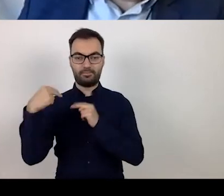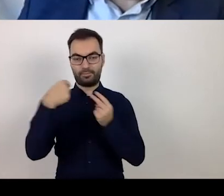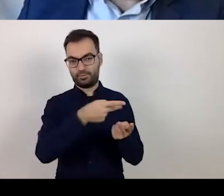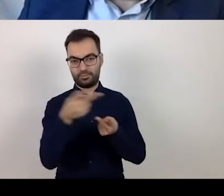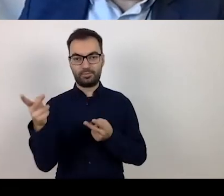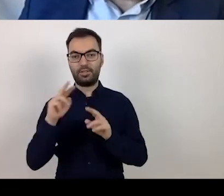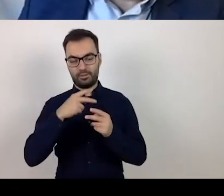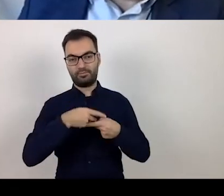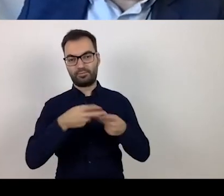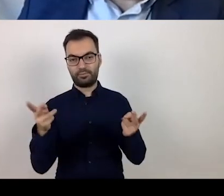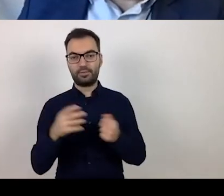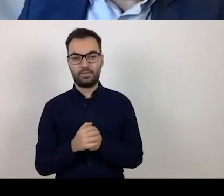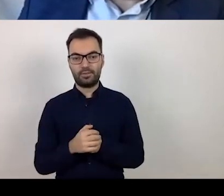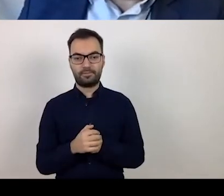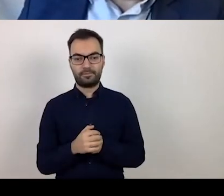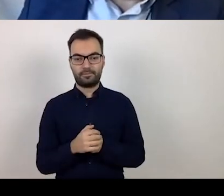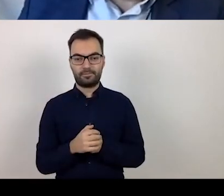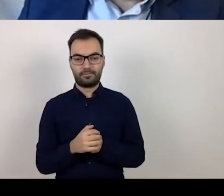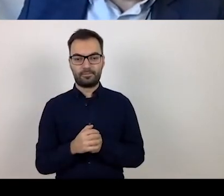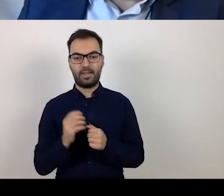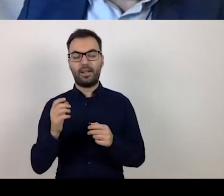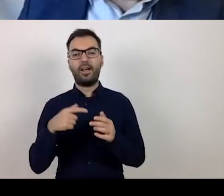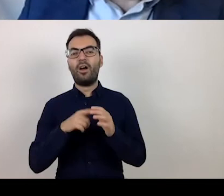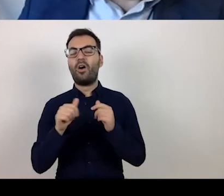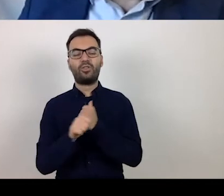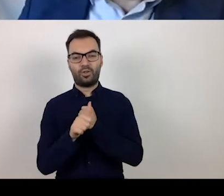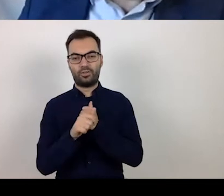When talking about special arrangements,